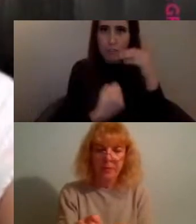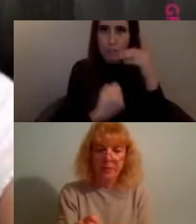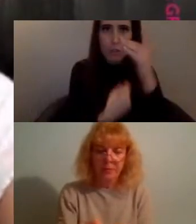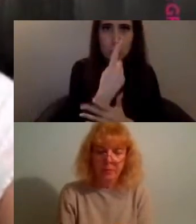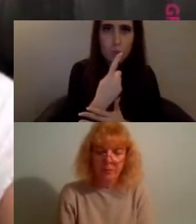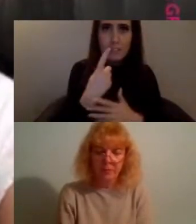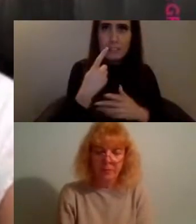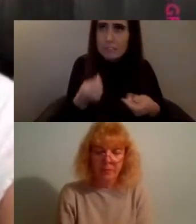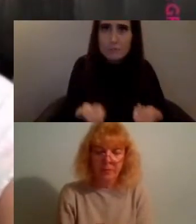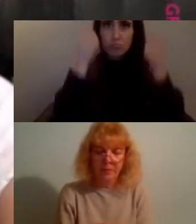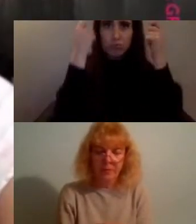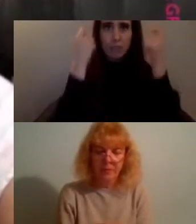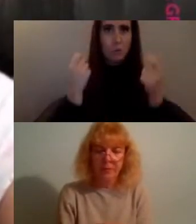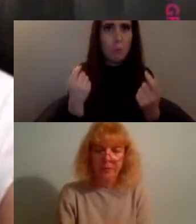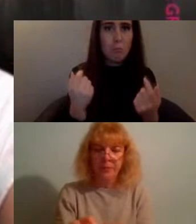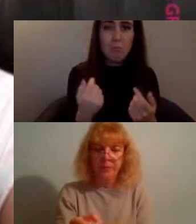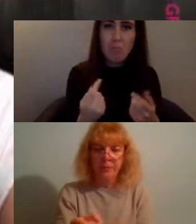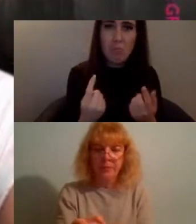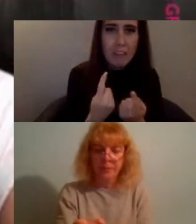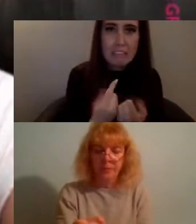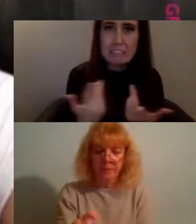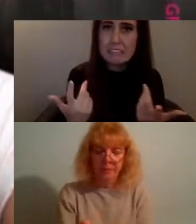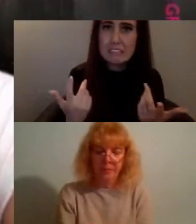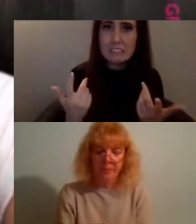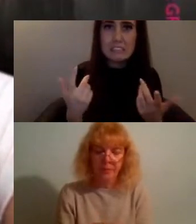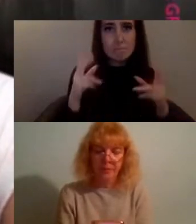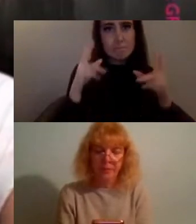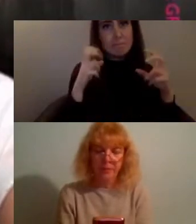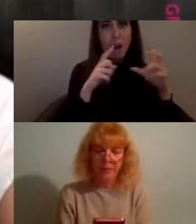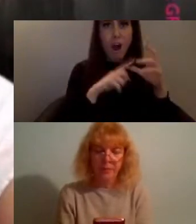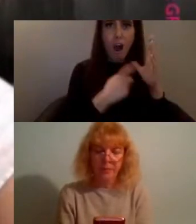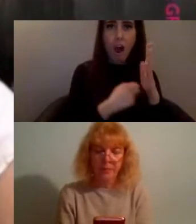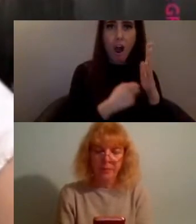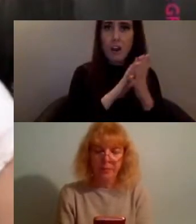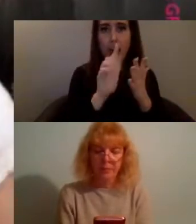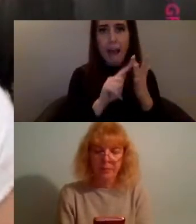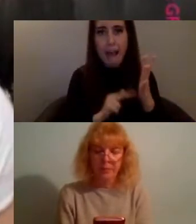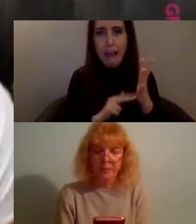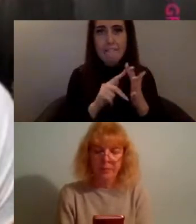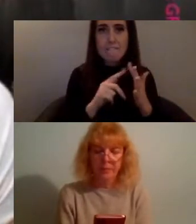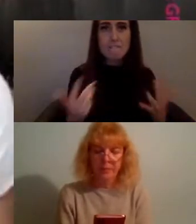archive ourselves and the particular things that are archived about us so often maybe